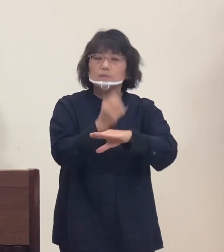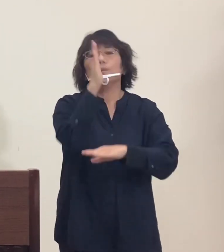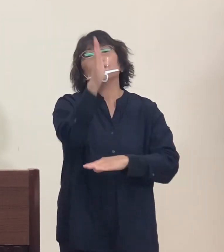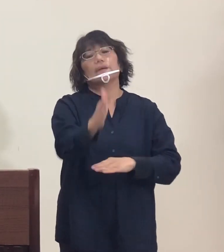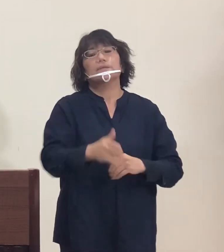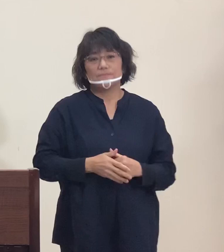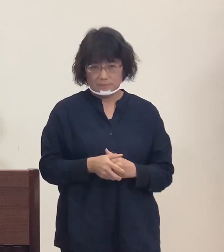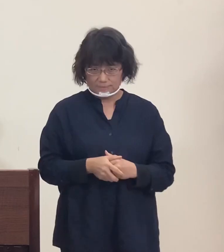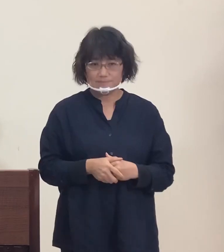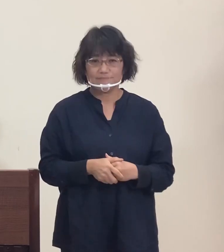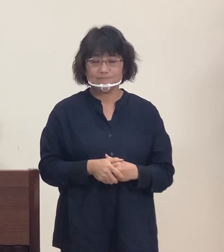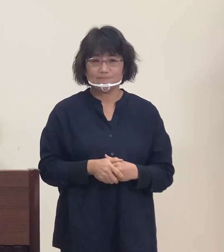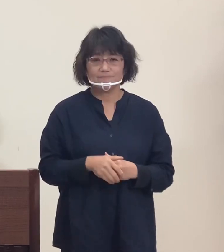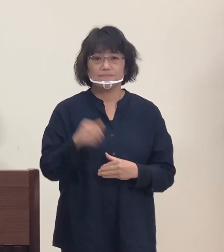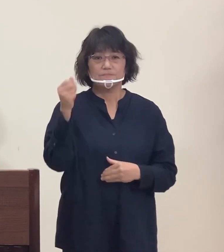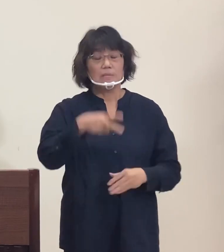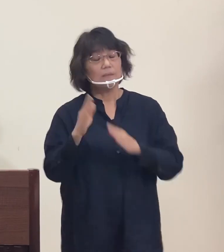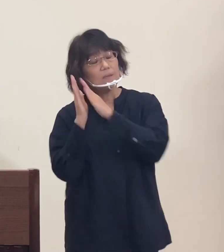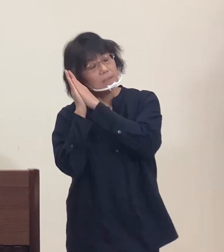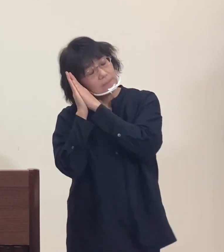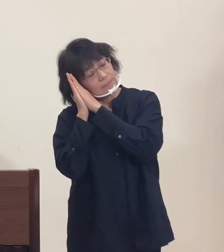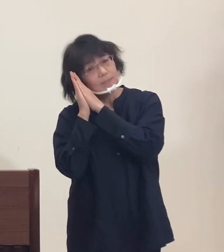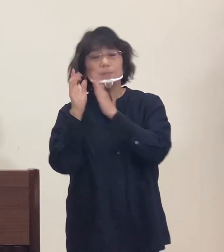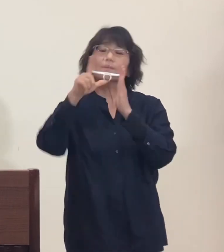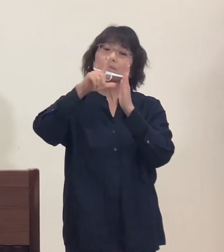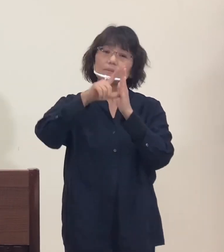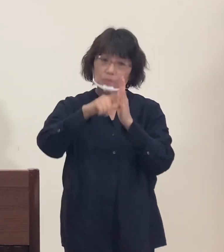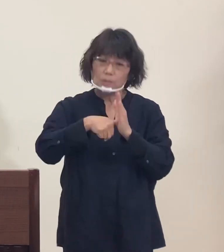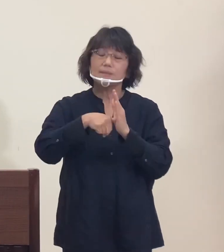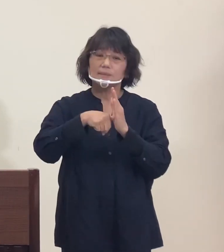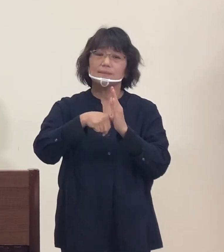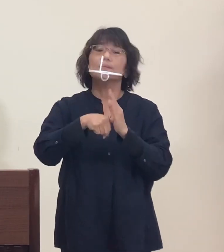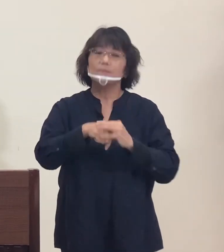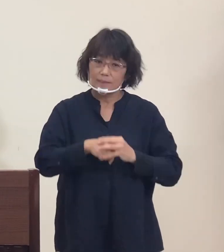With regards to sleeping,